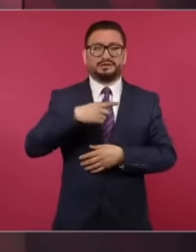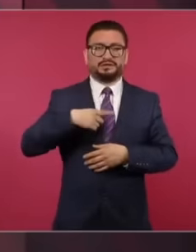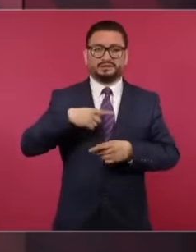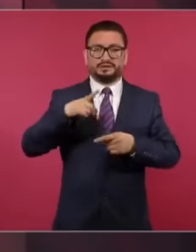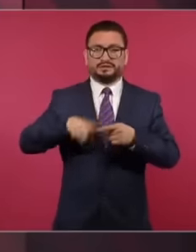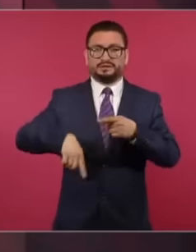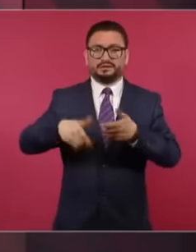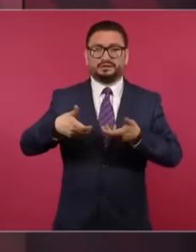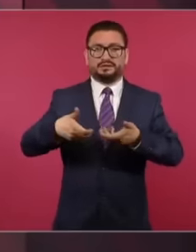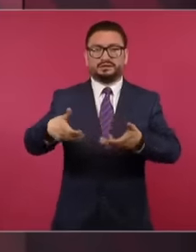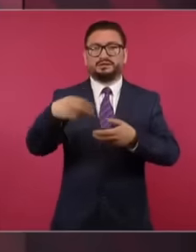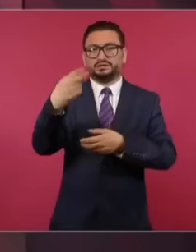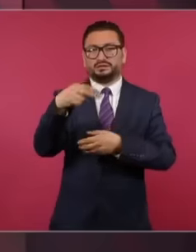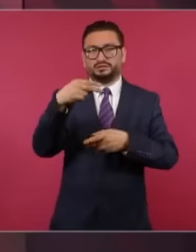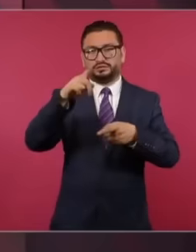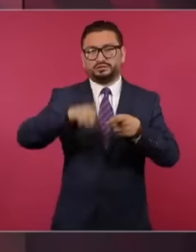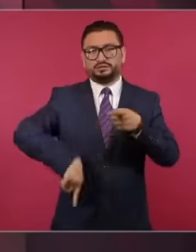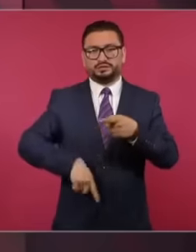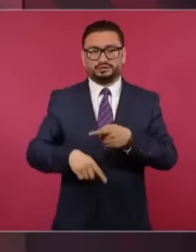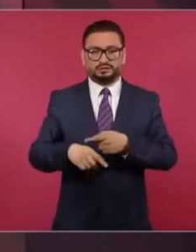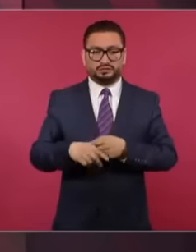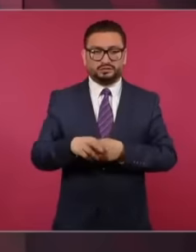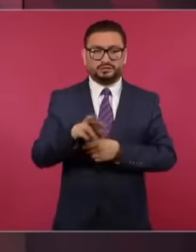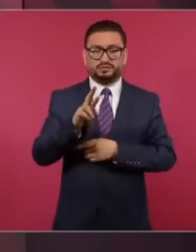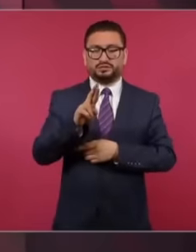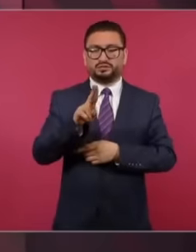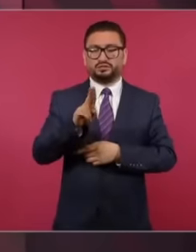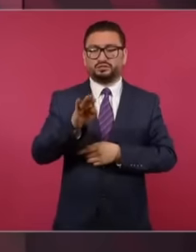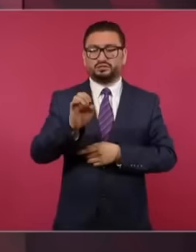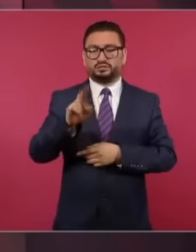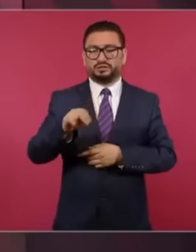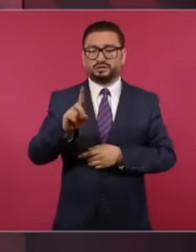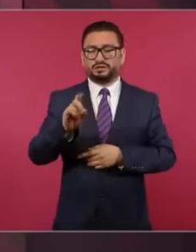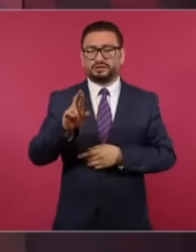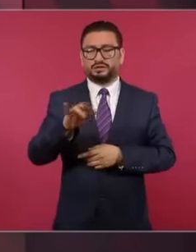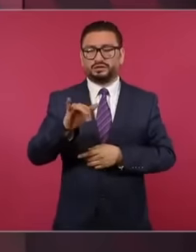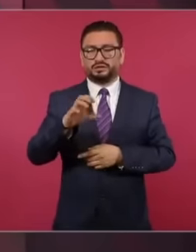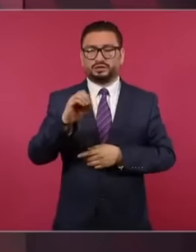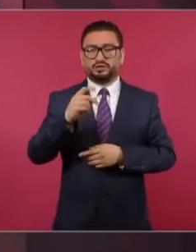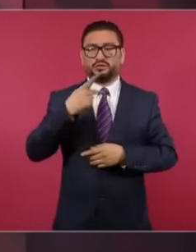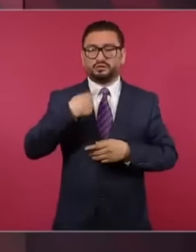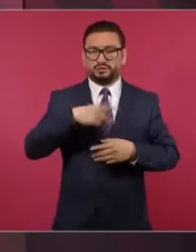I say the name of The street is called Rubén Darío, a great poet, they should name it